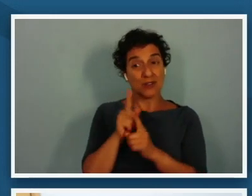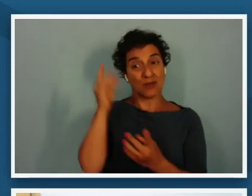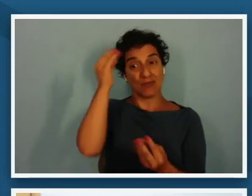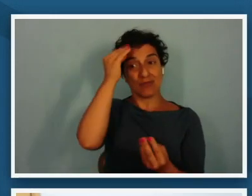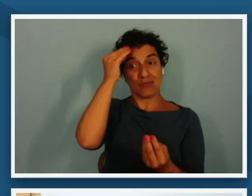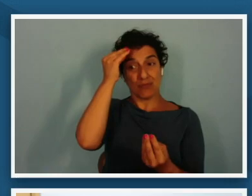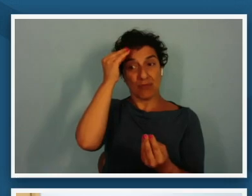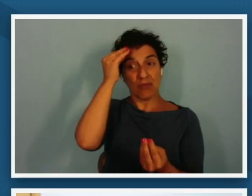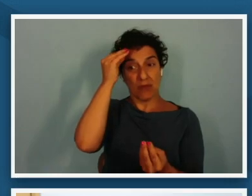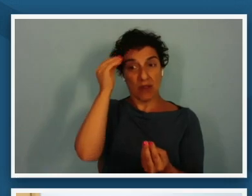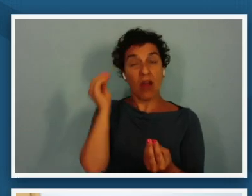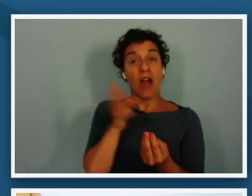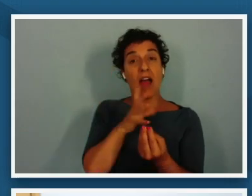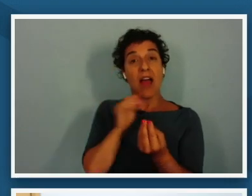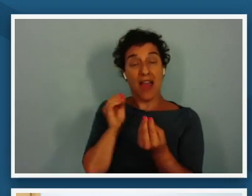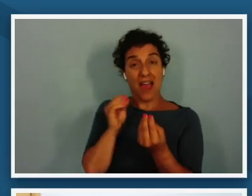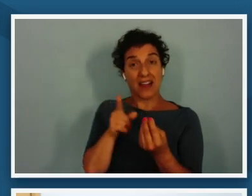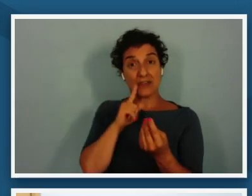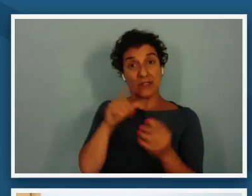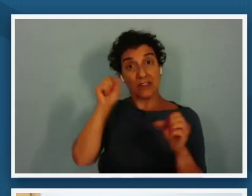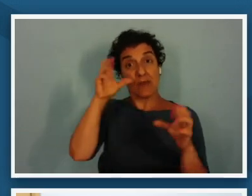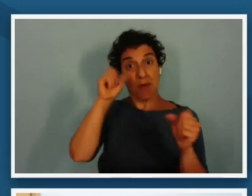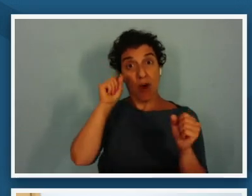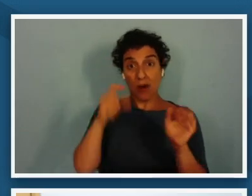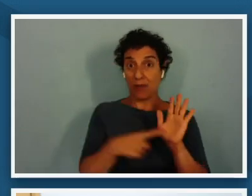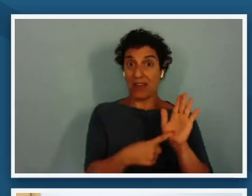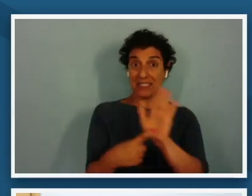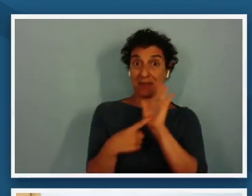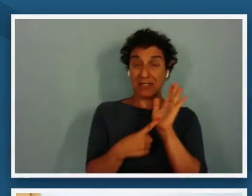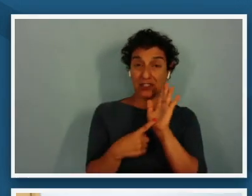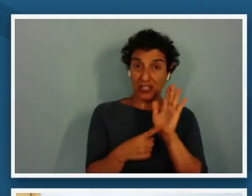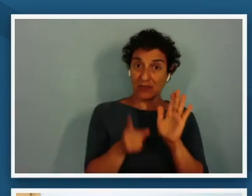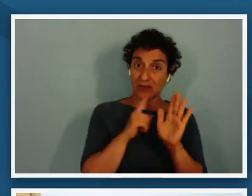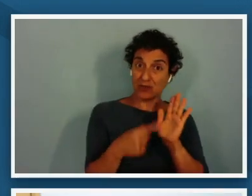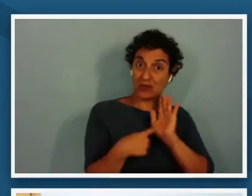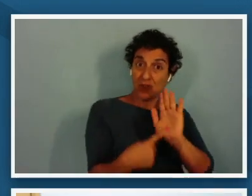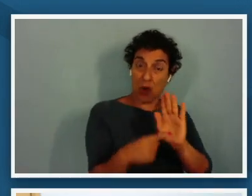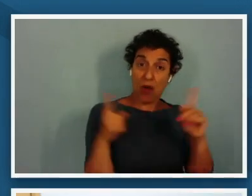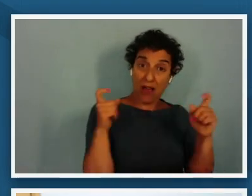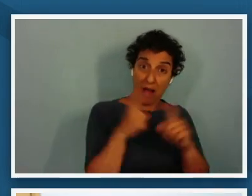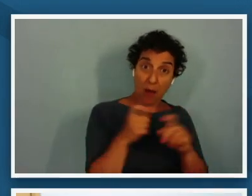this remarkable exhibition will bring the complex issues of reconstruction